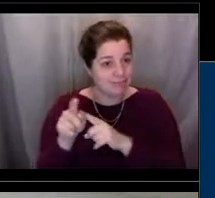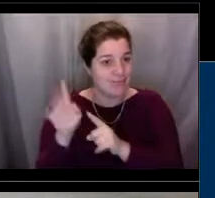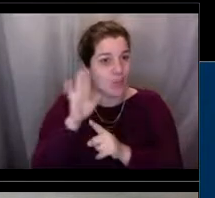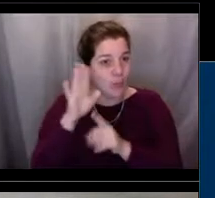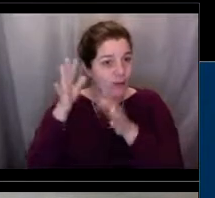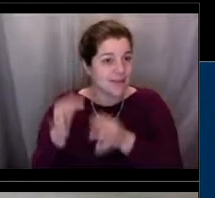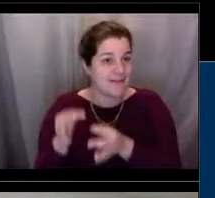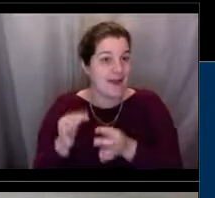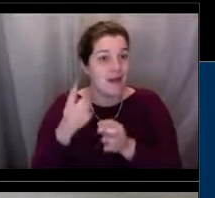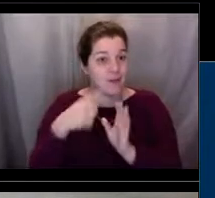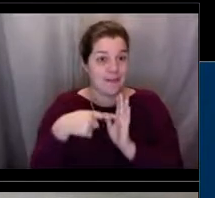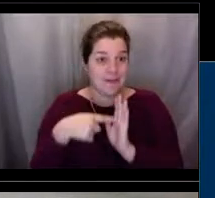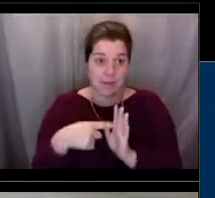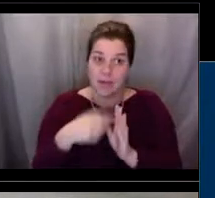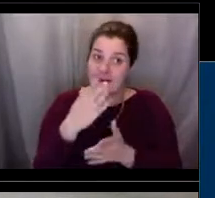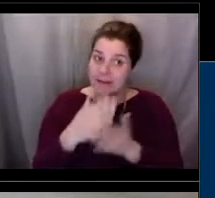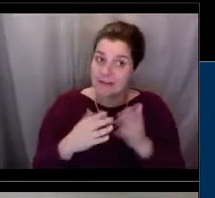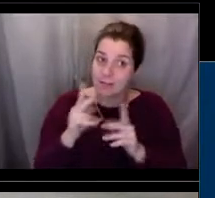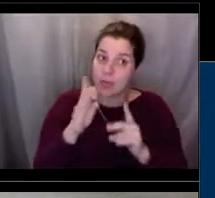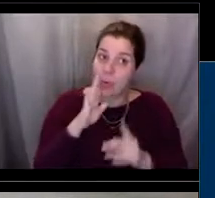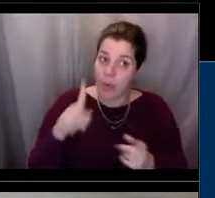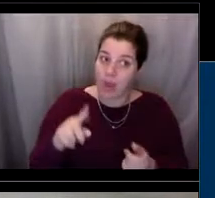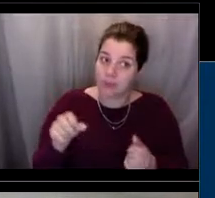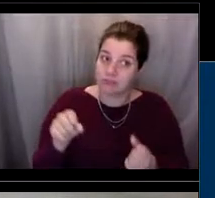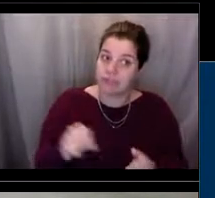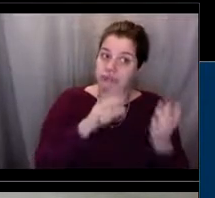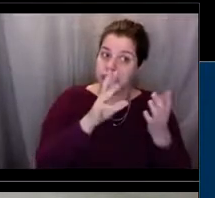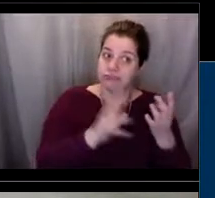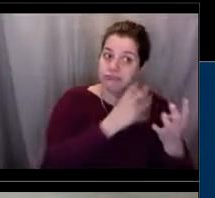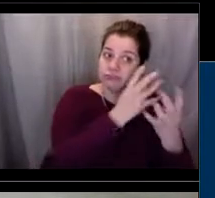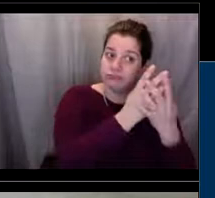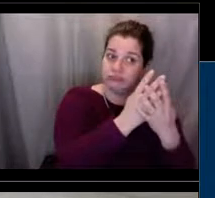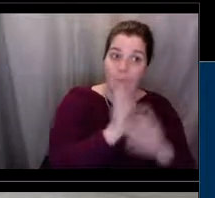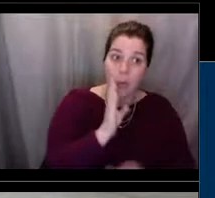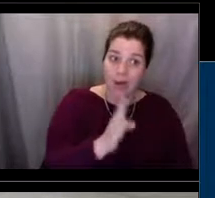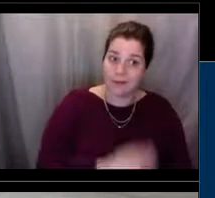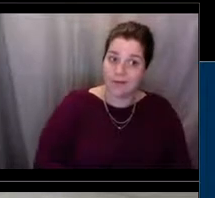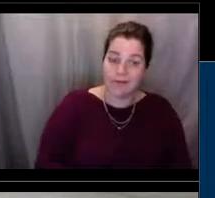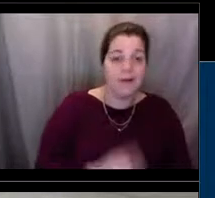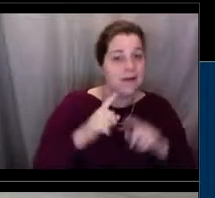For example, this is a case right here that we investigated, and I don't know the outcome